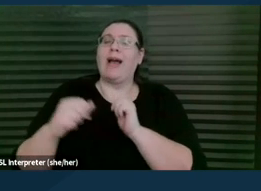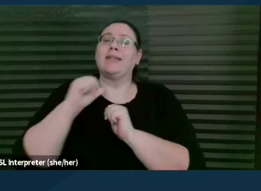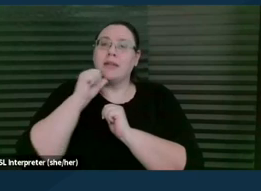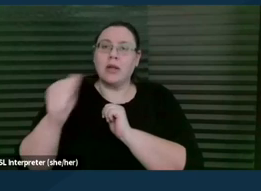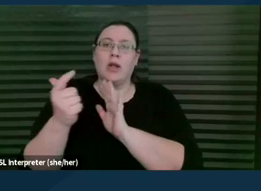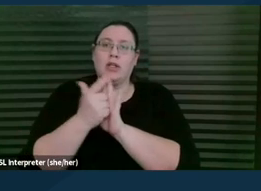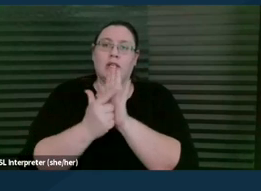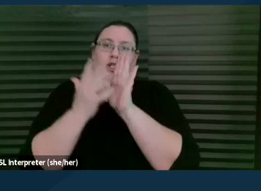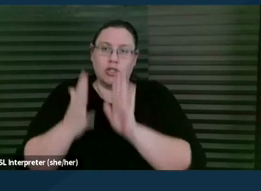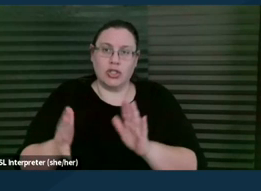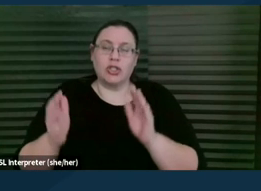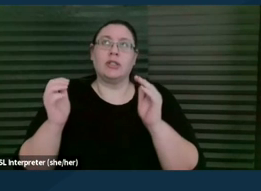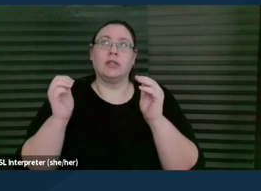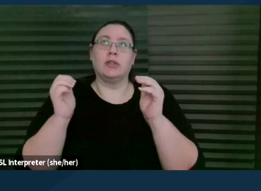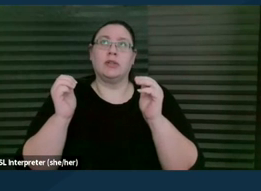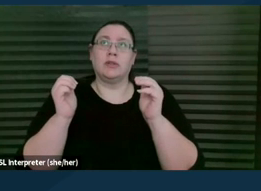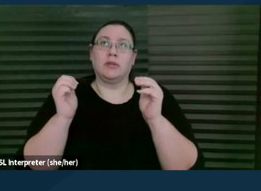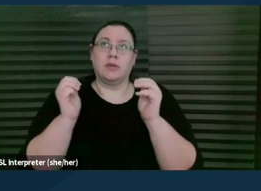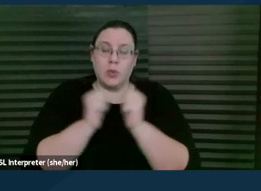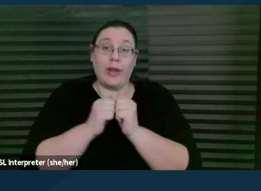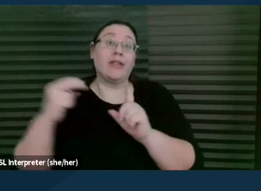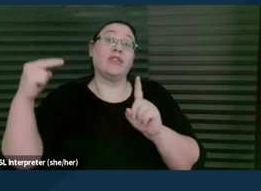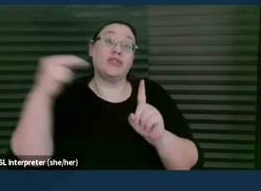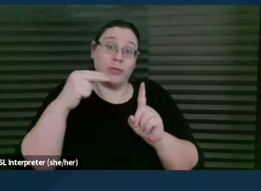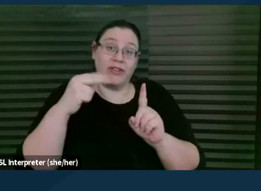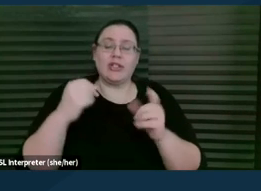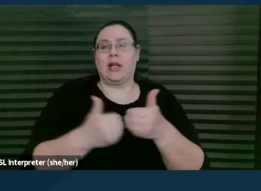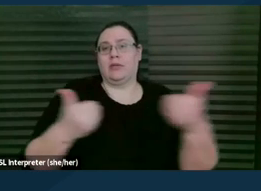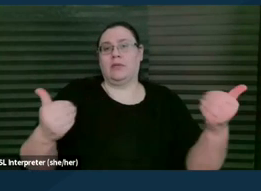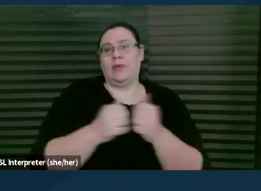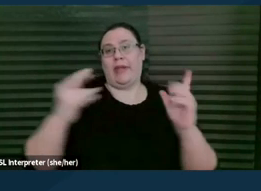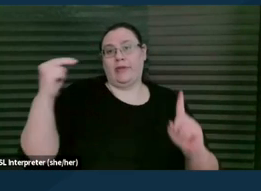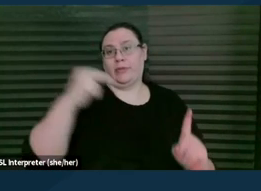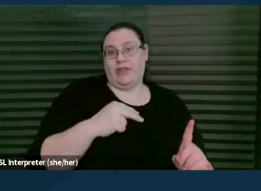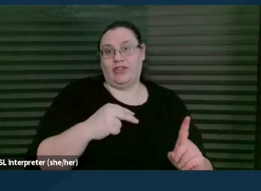both with attorney supervision and independent of it? Yes, thank you, I'm happy to do that.